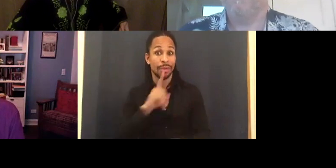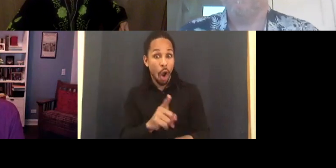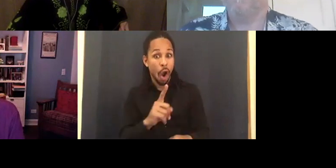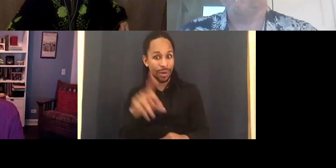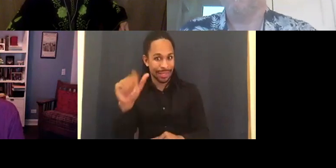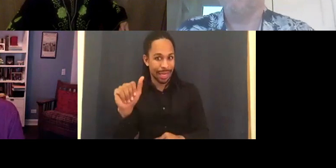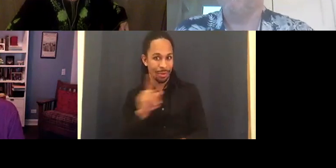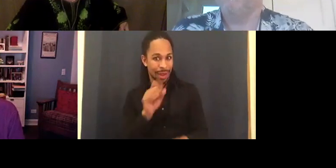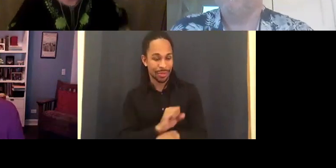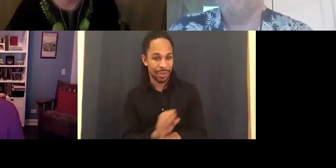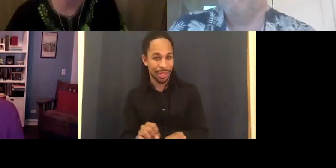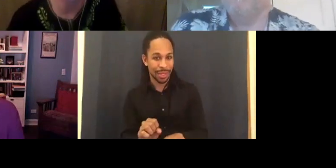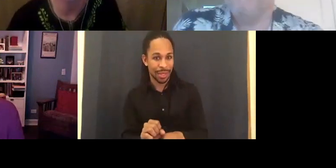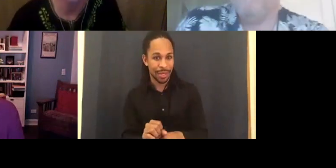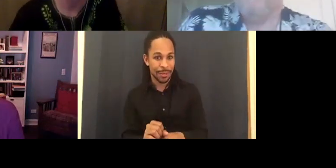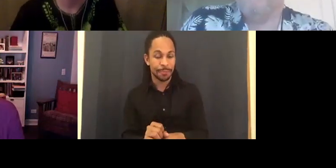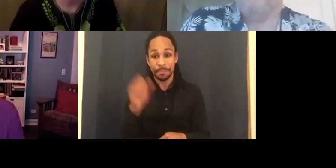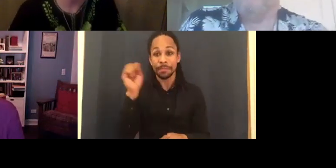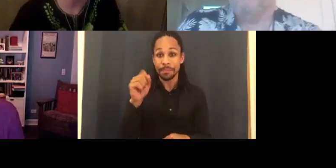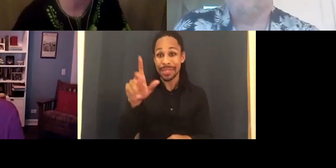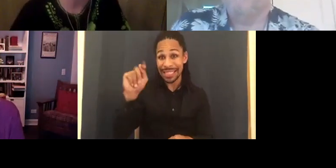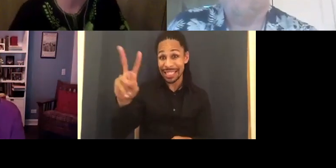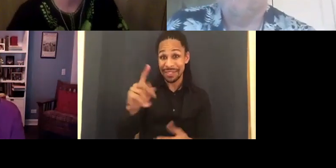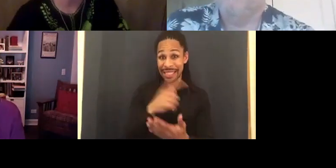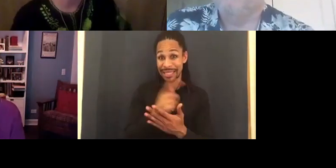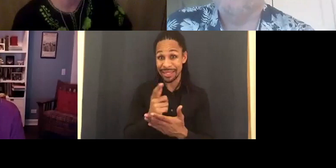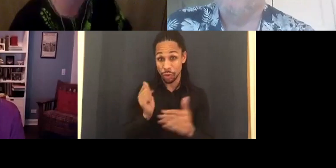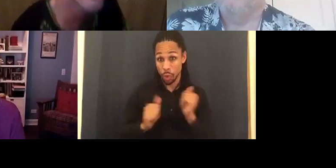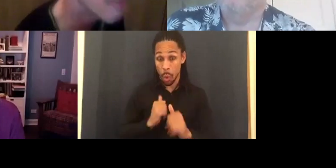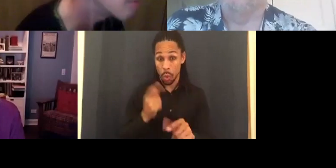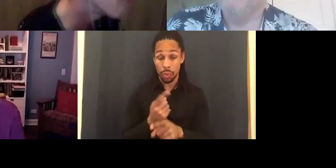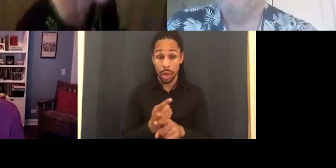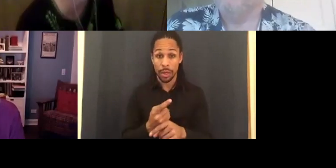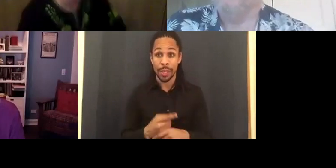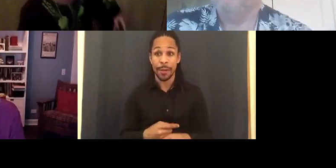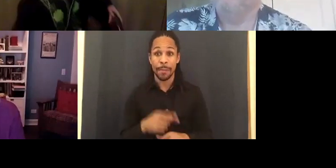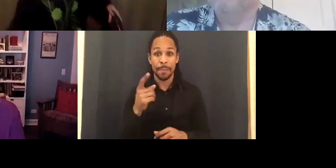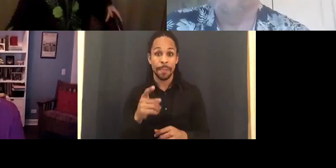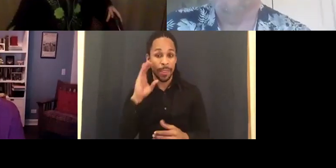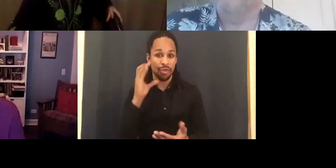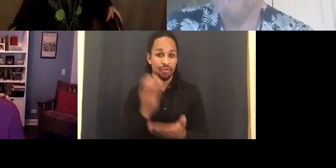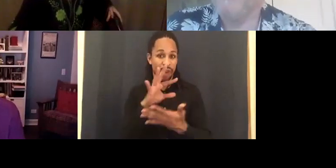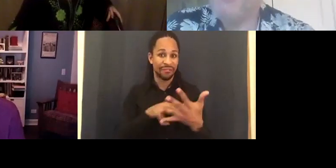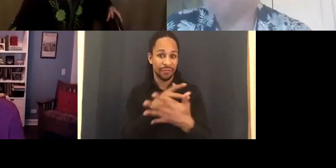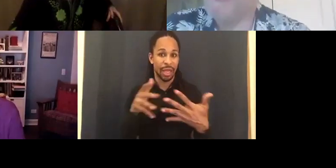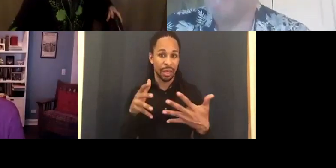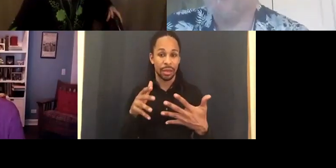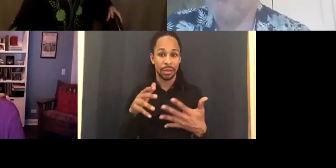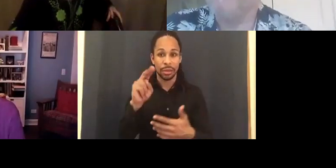The recent TV series. Not the more graphic novels. The X-Men are all disabled.